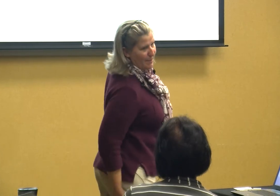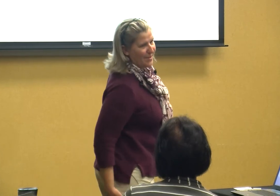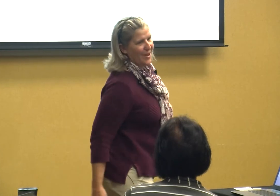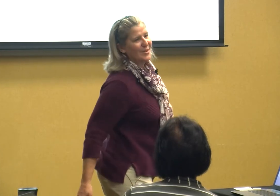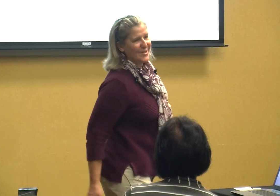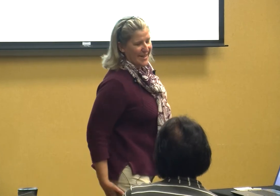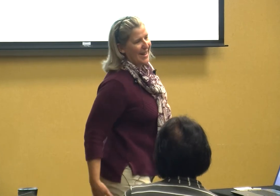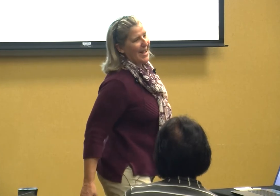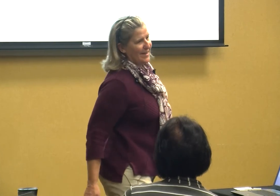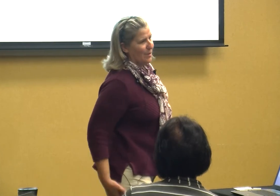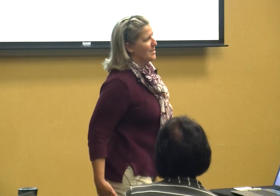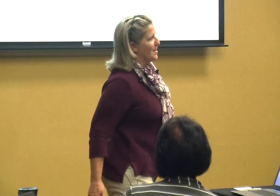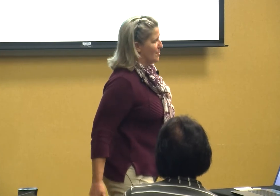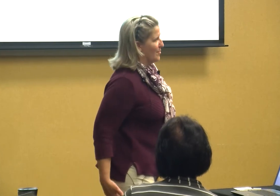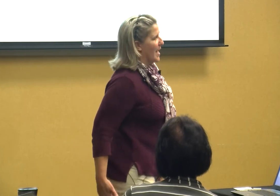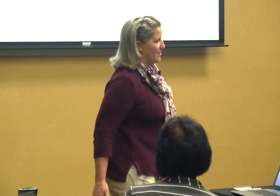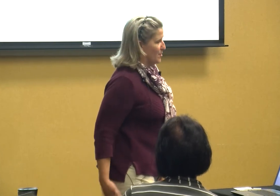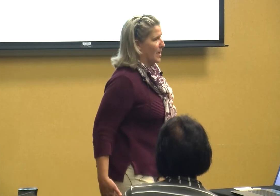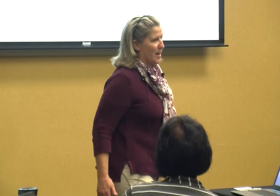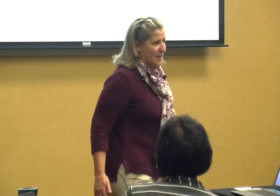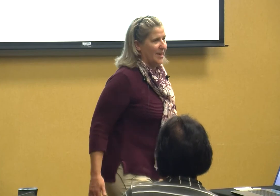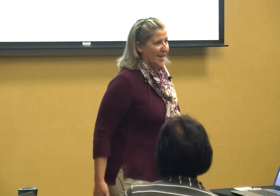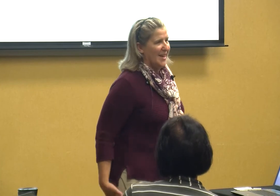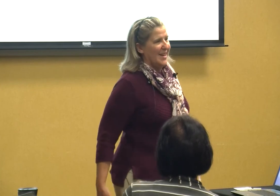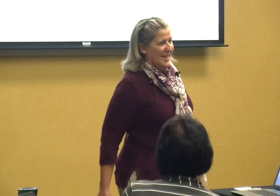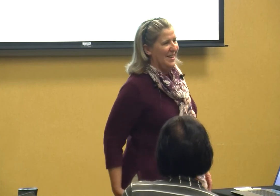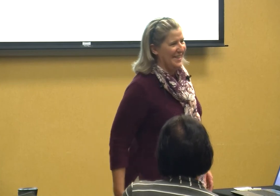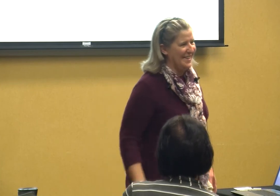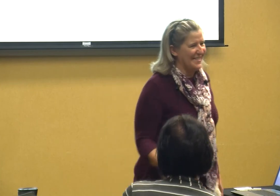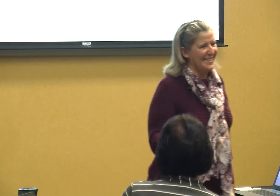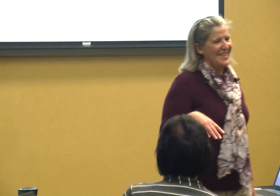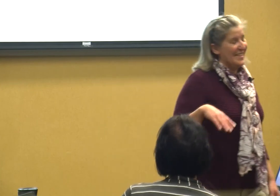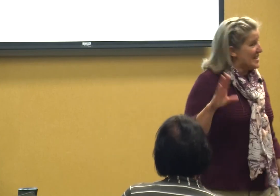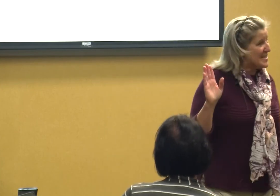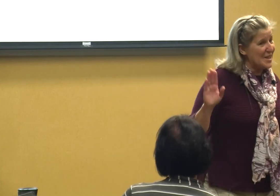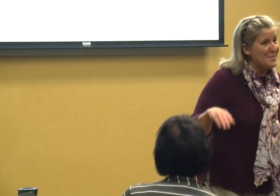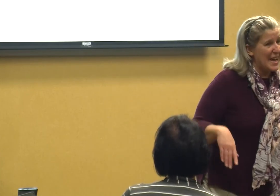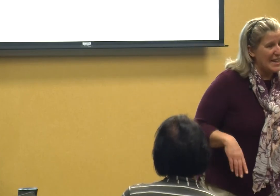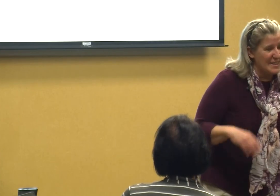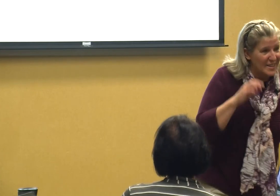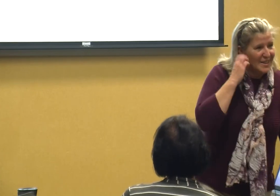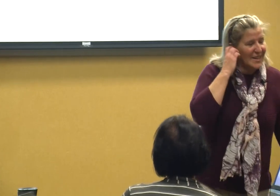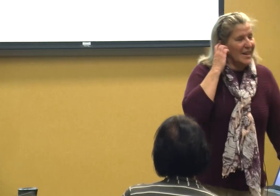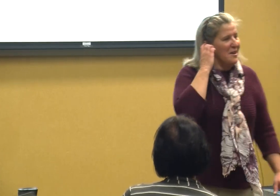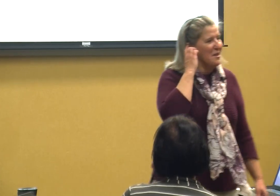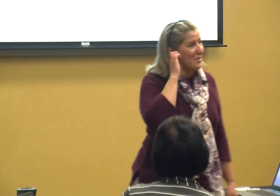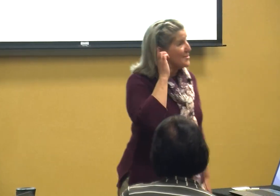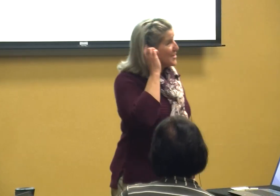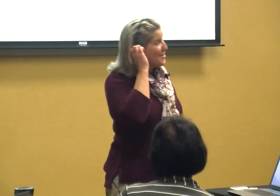back there I was like yeah I know it's thunder thighs you got it it's still me they're still